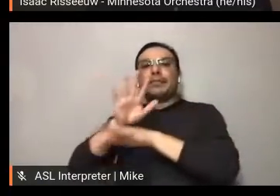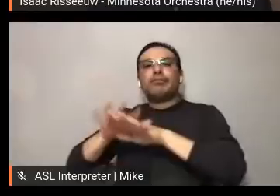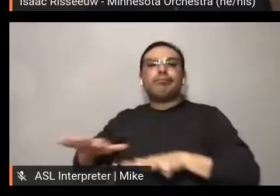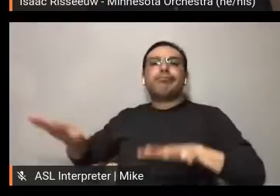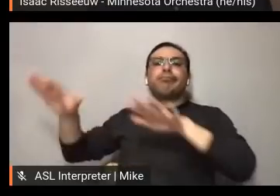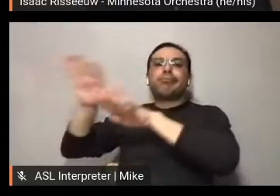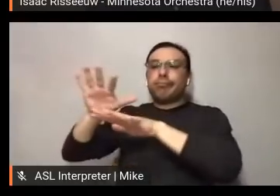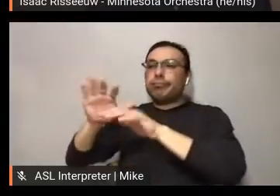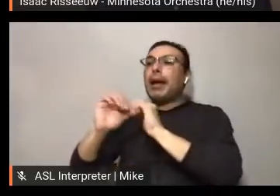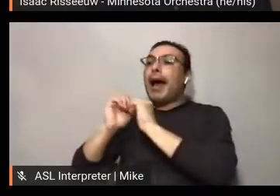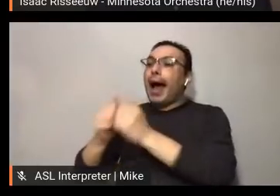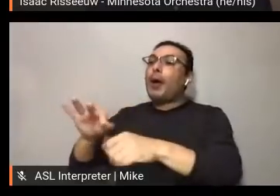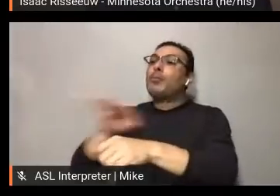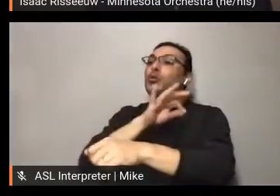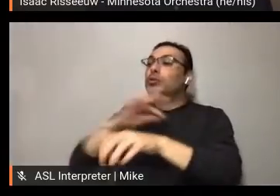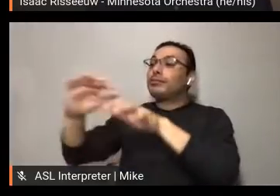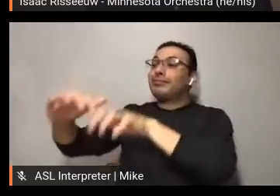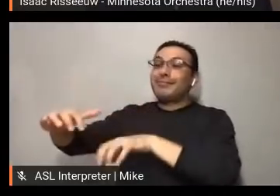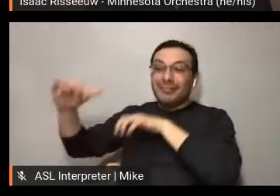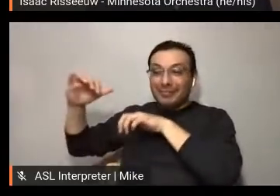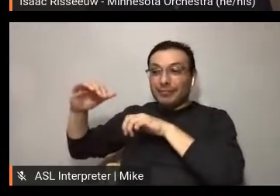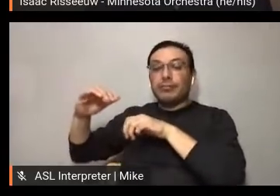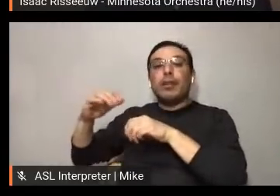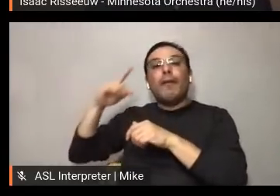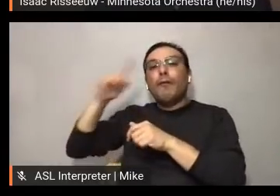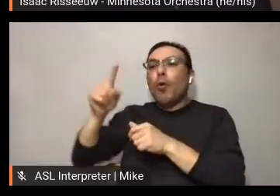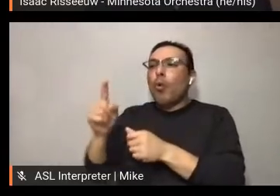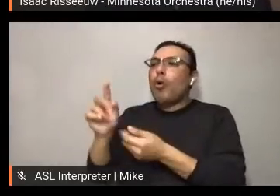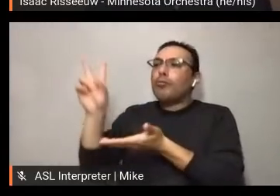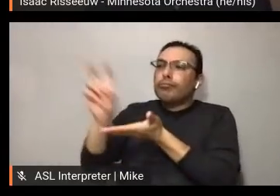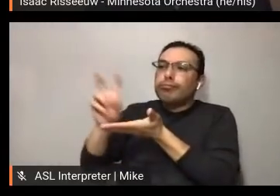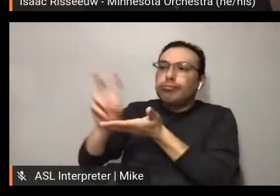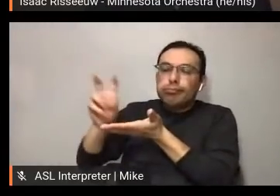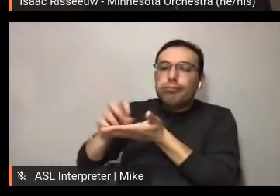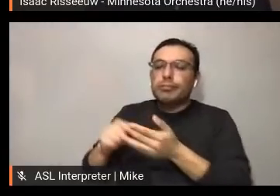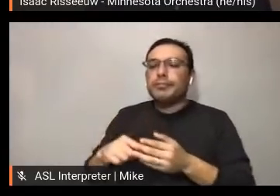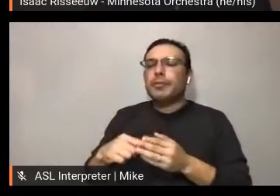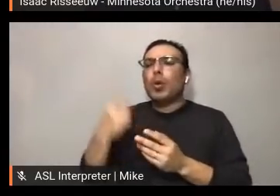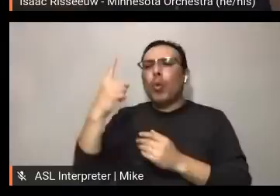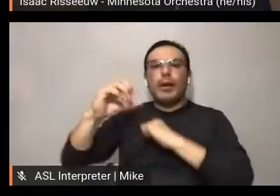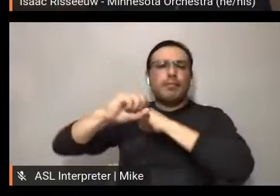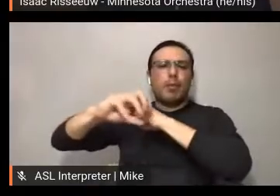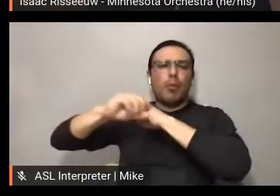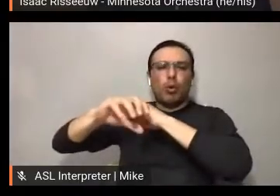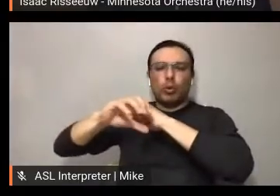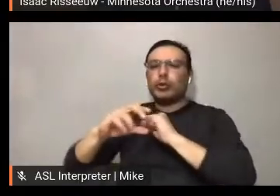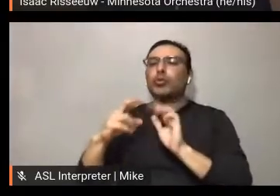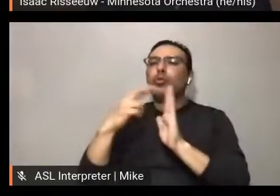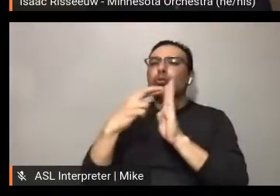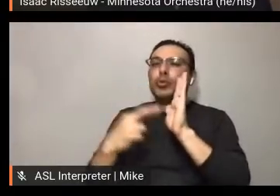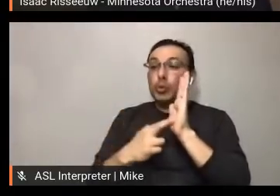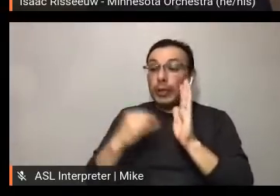the way orchestras approach media. We work within the promotional clause, wherein as long as we use the end footage for certain ways, notably